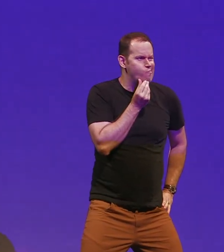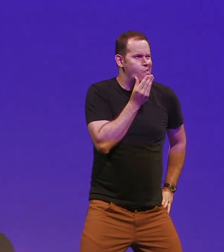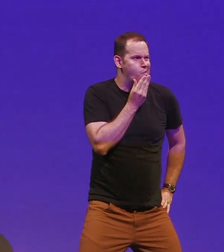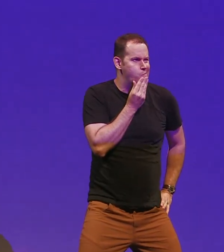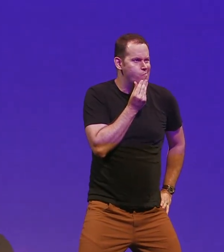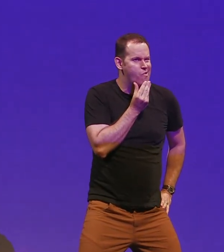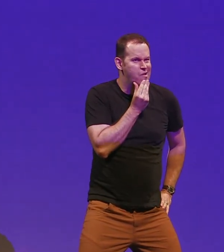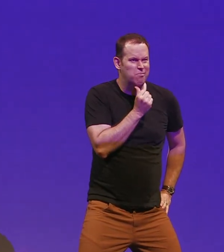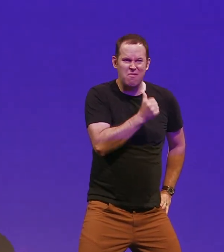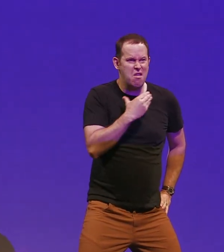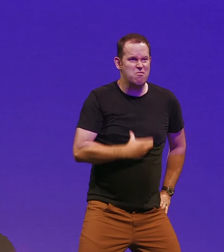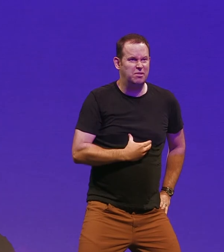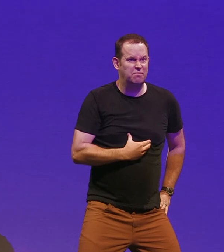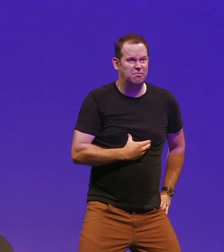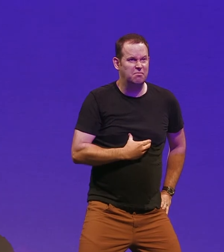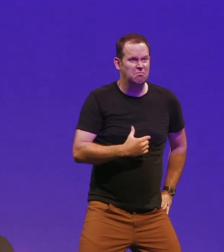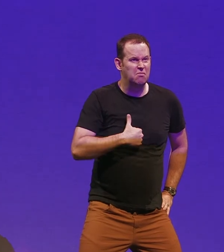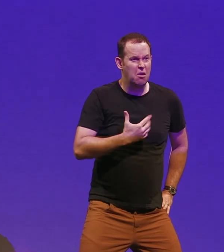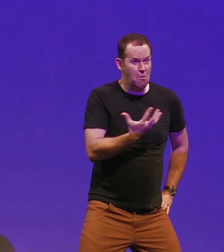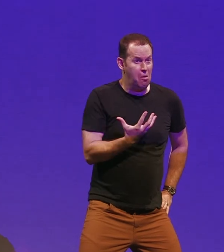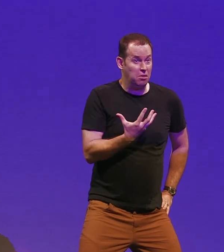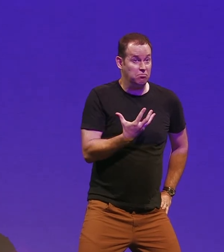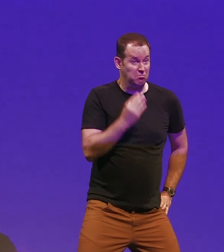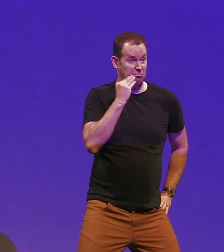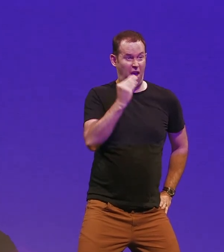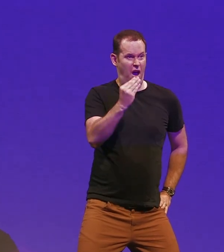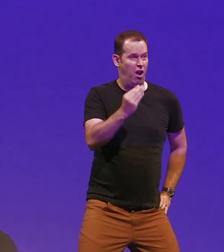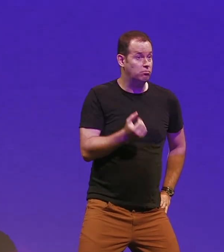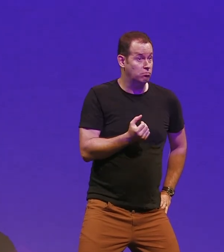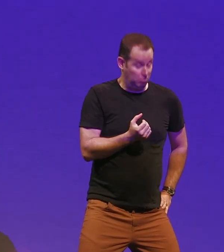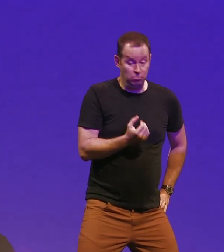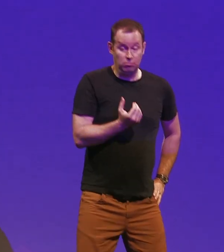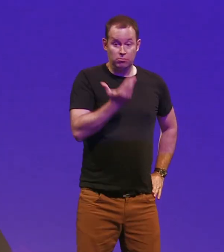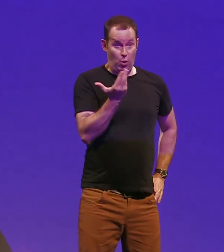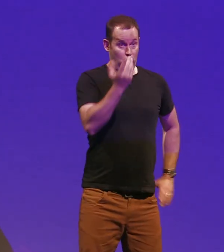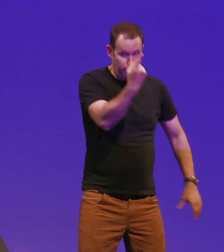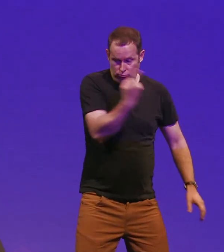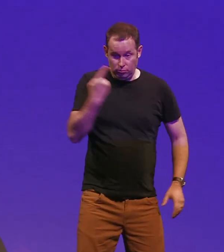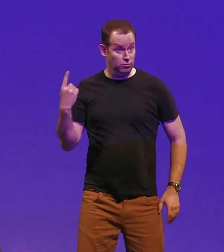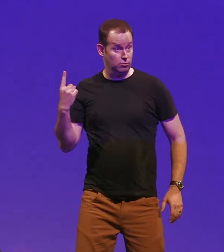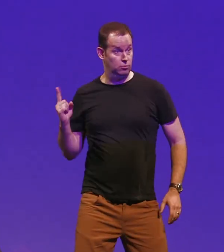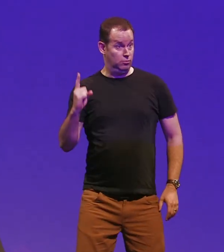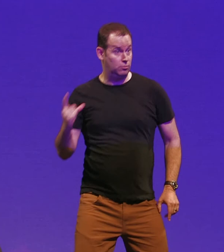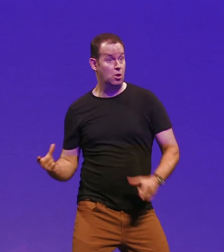Chris rubs his chin what would you like and I'd like I said well I'd like ass